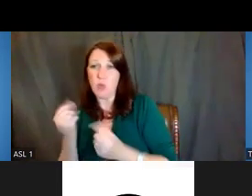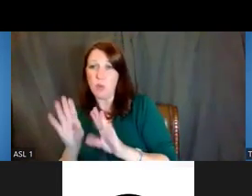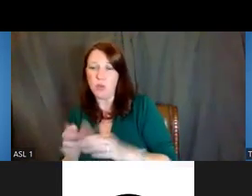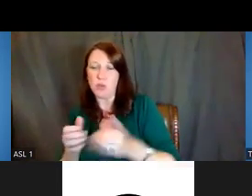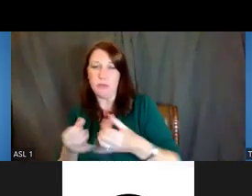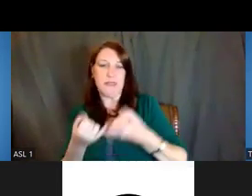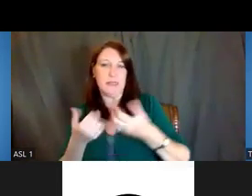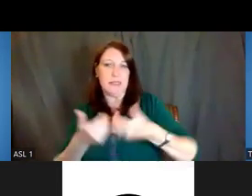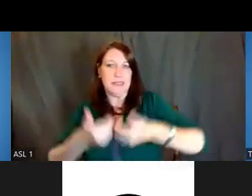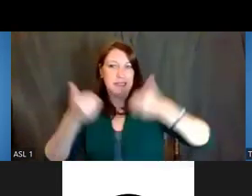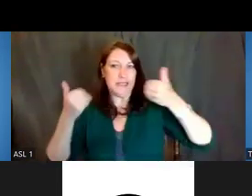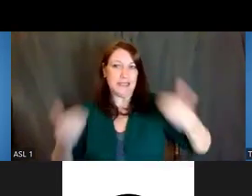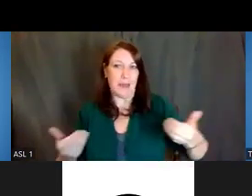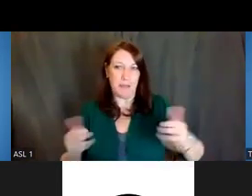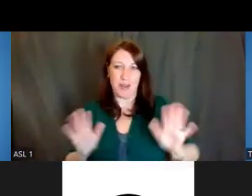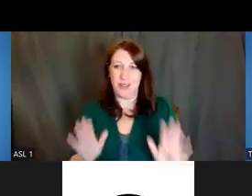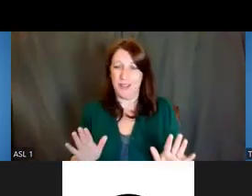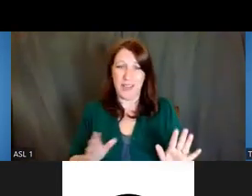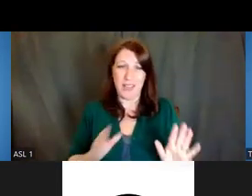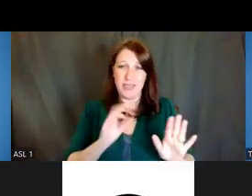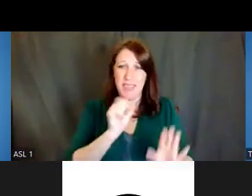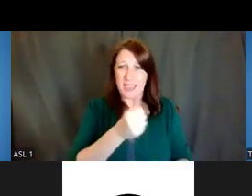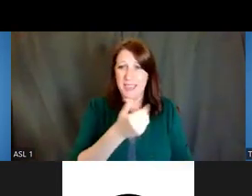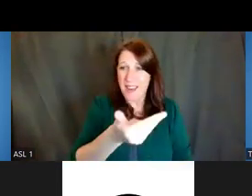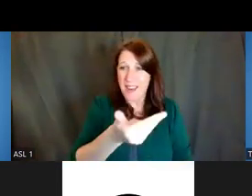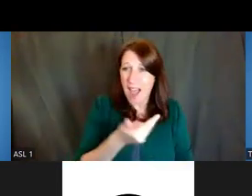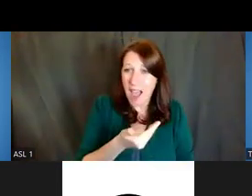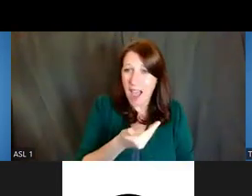but they're free to hire or not hire as they see fit.